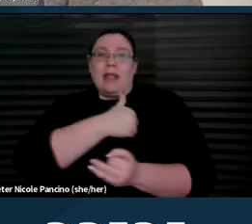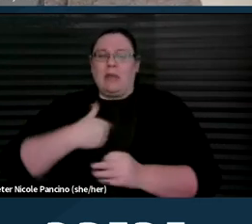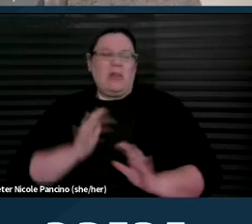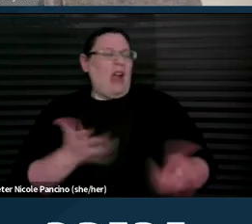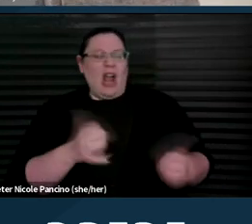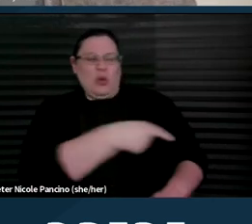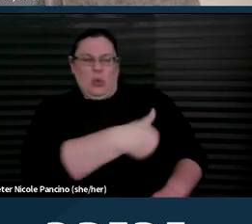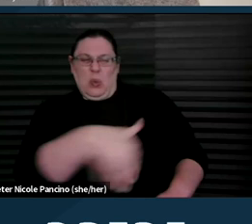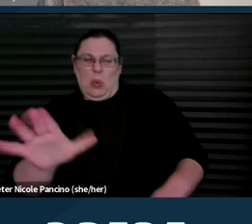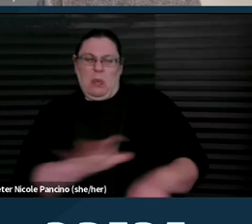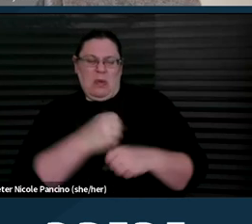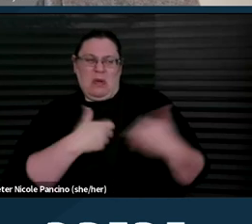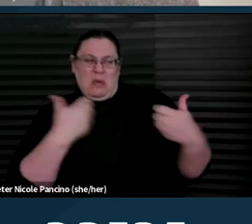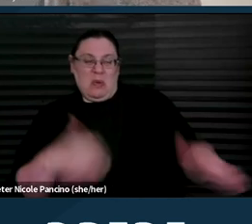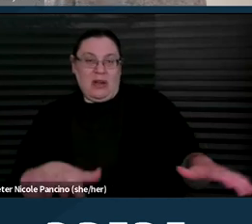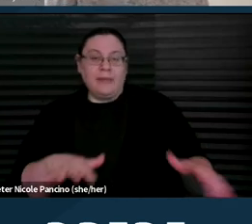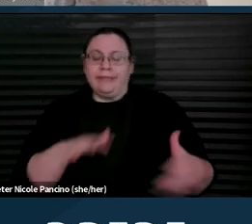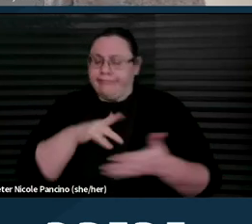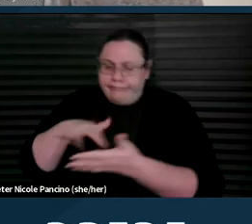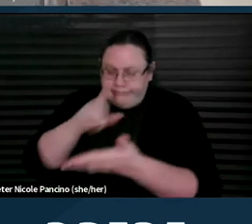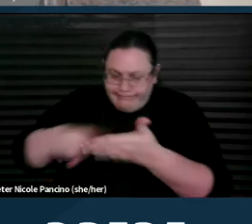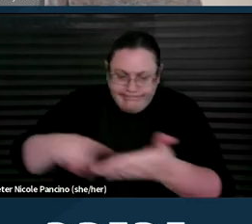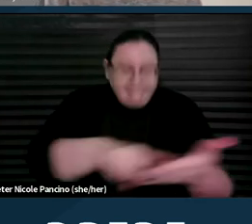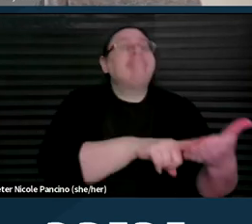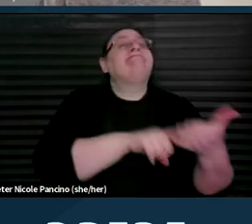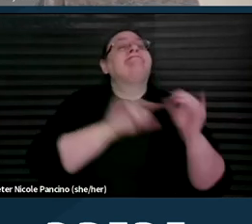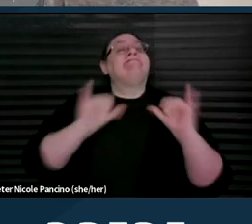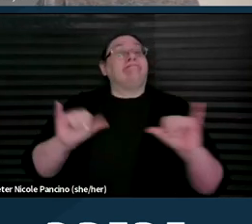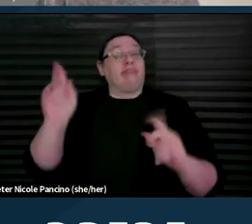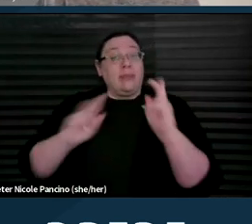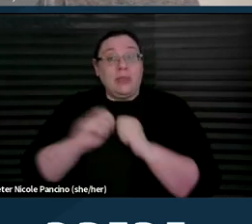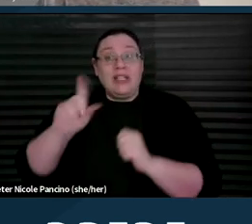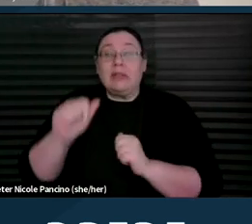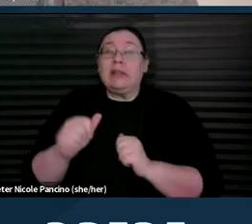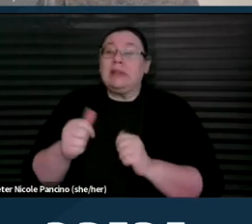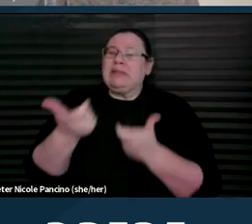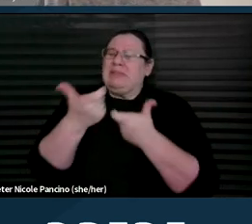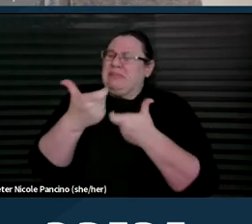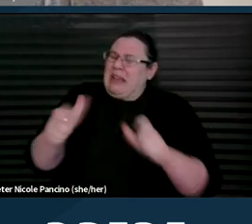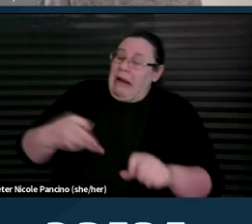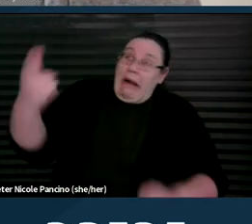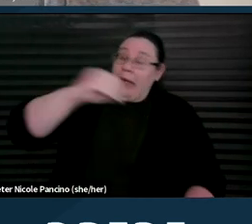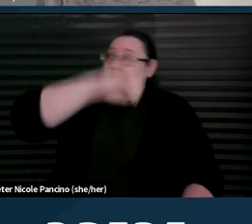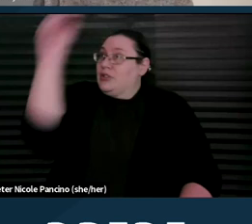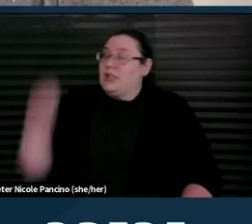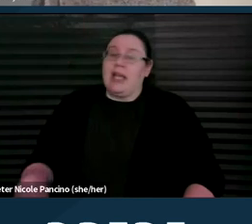And the study found that people with disabilities were significantly more likely to experience every single type of barrier